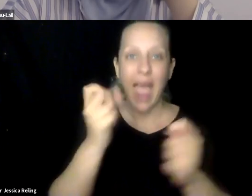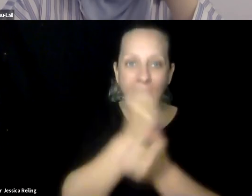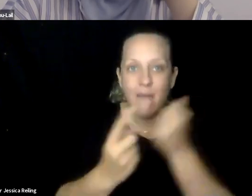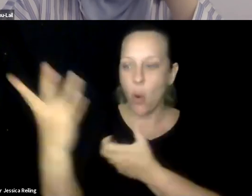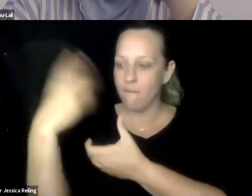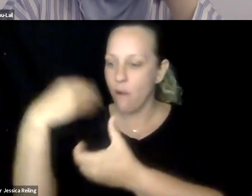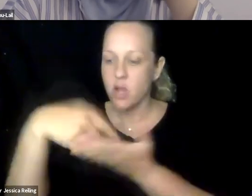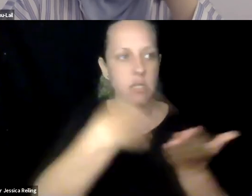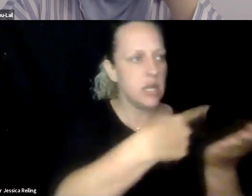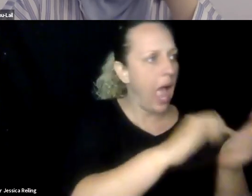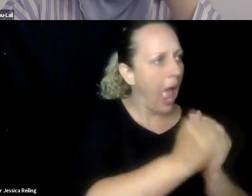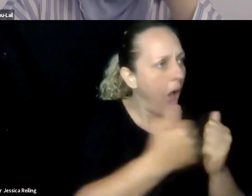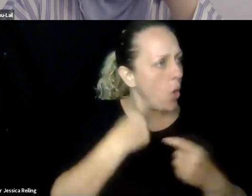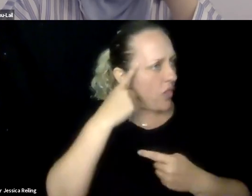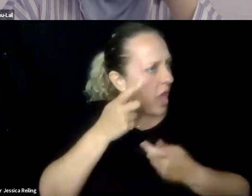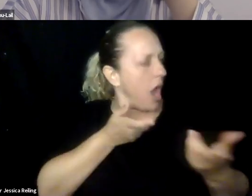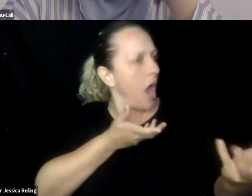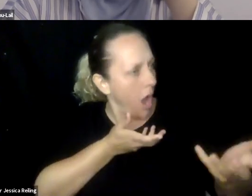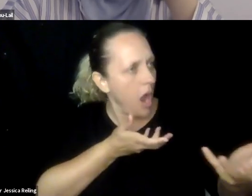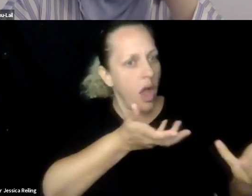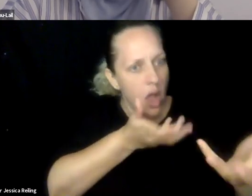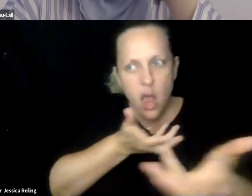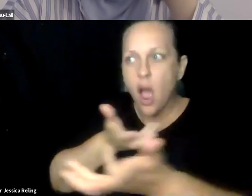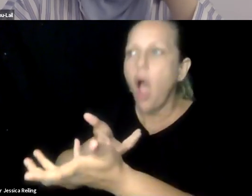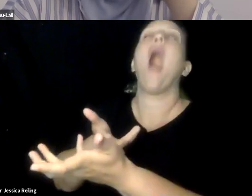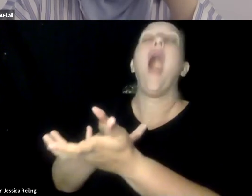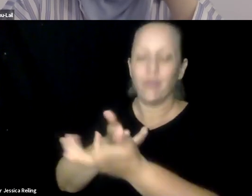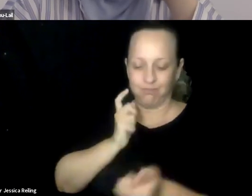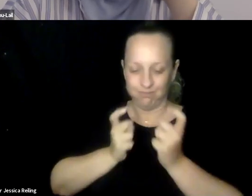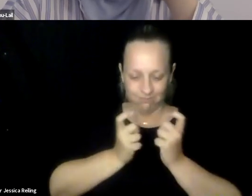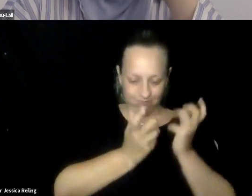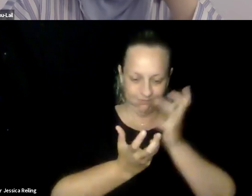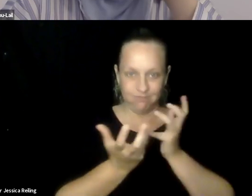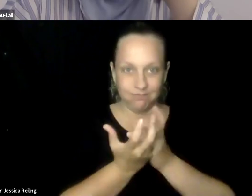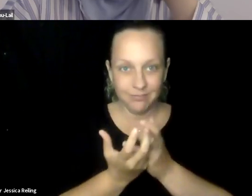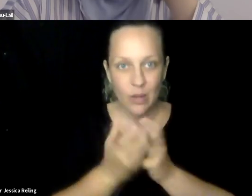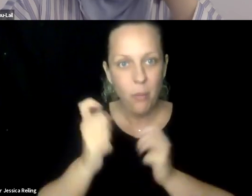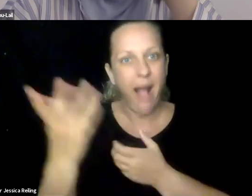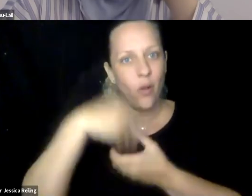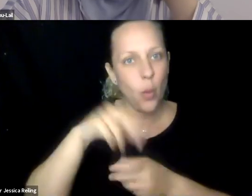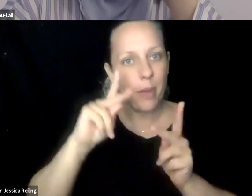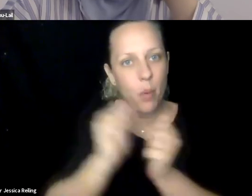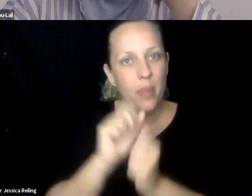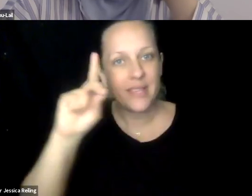do that, there needs to be a proactive engagement of all possible end users and stakeholders throughout the development and